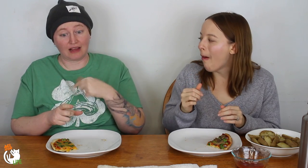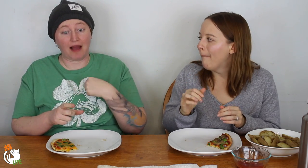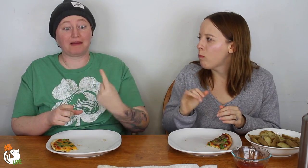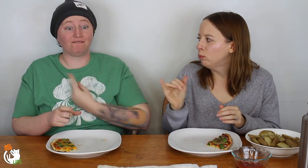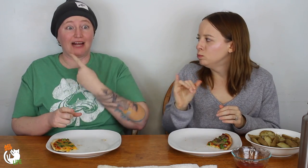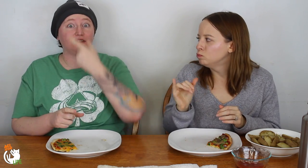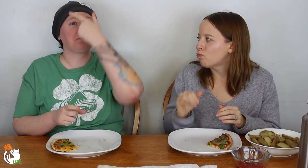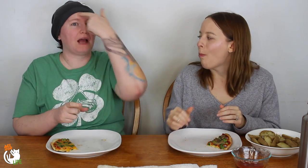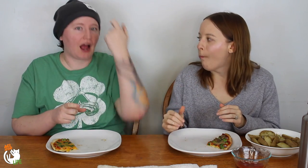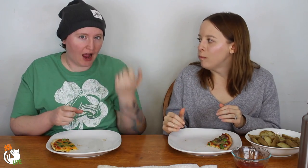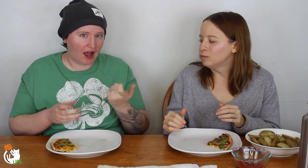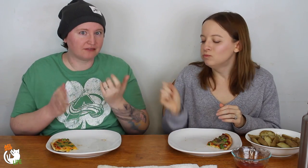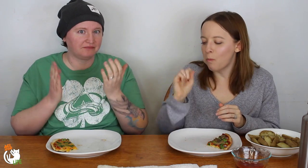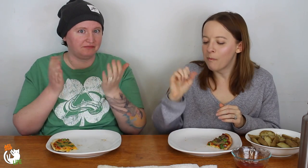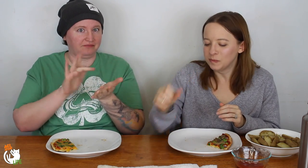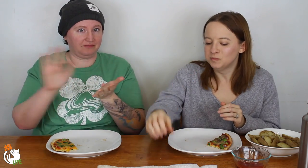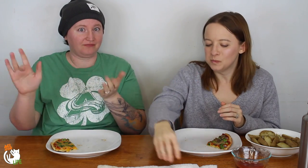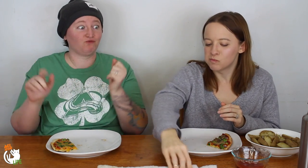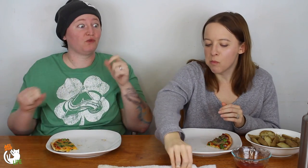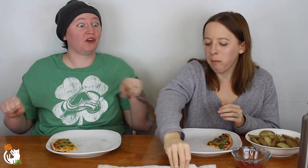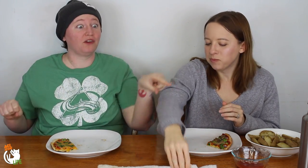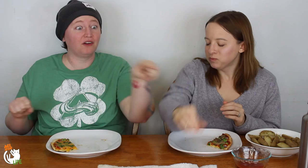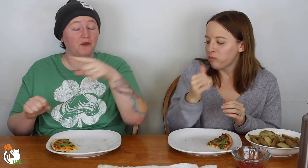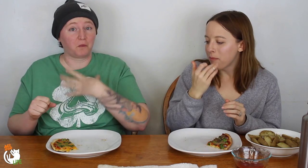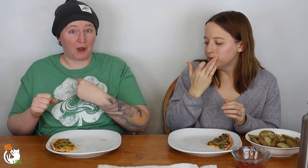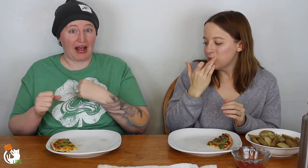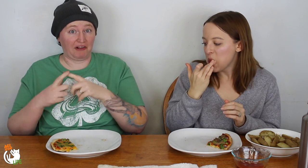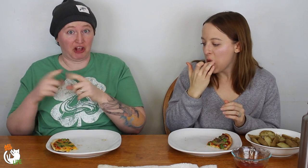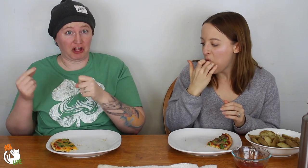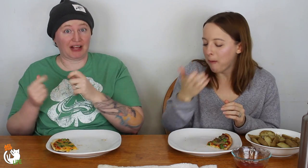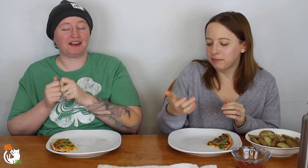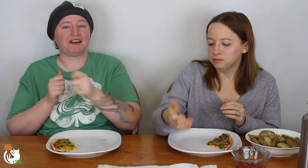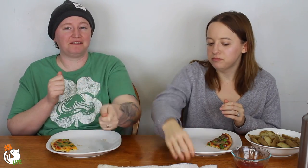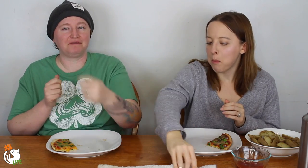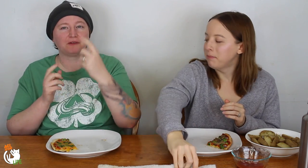"Blah, blah, blah. I'm offended because..." then blank. Then the other people who had the white cards